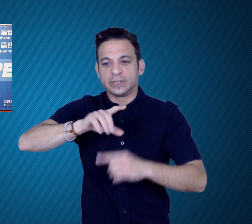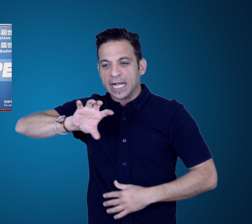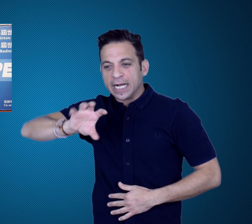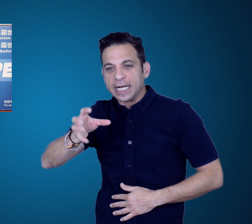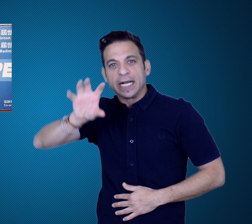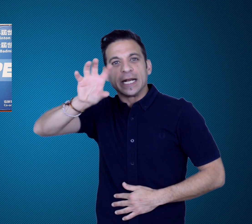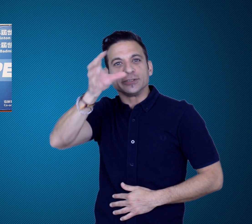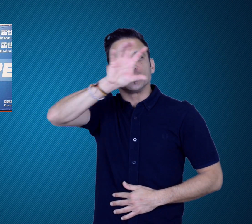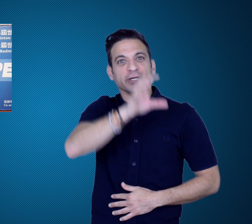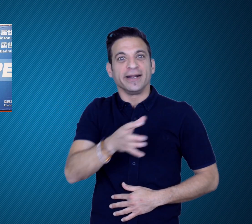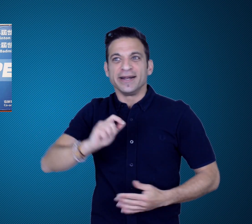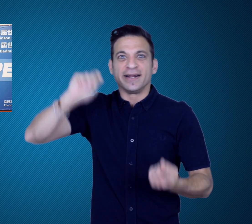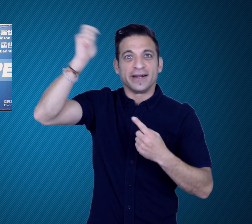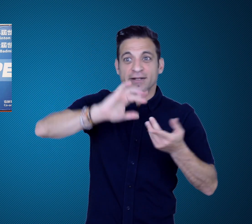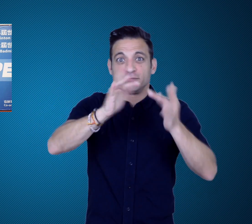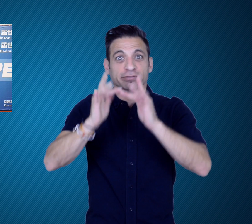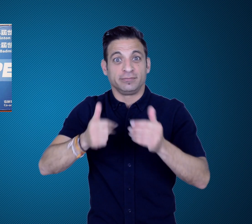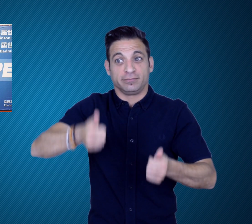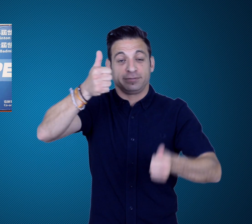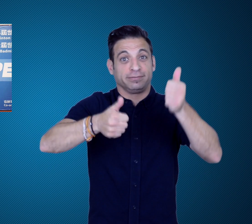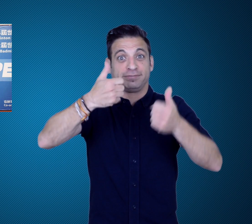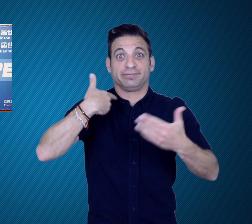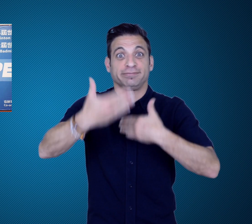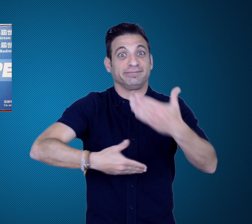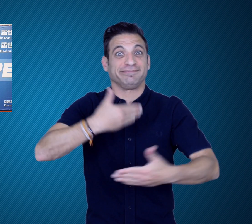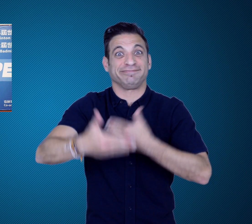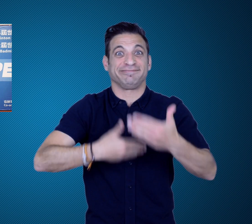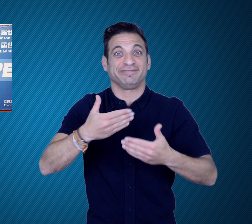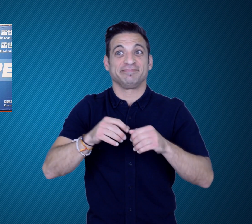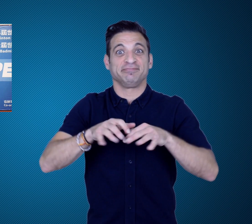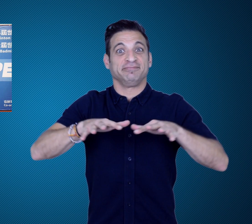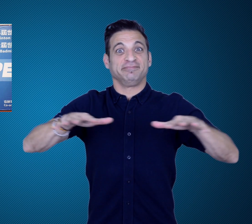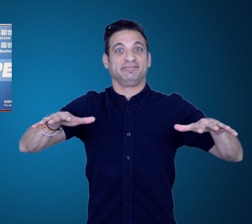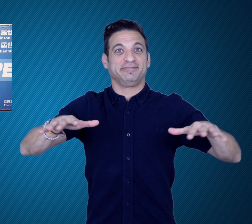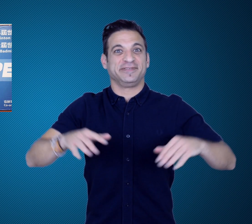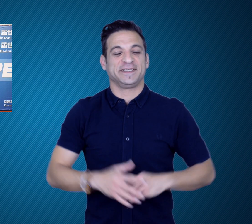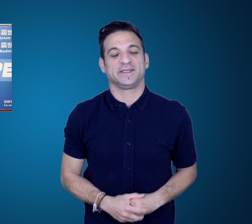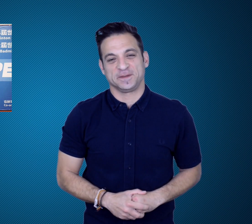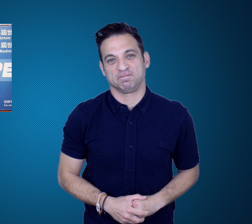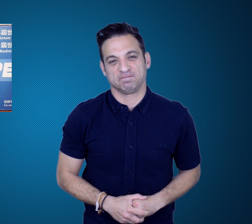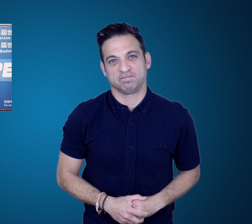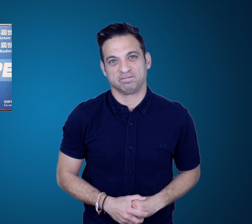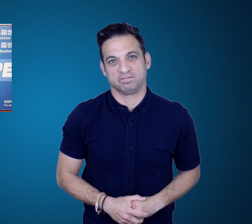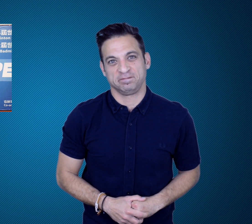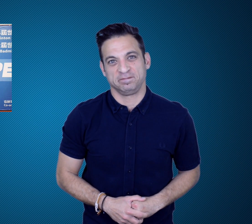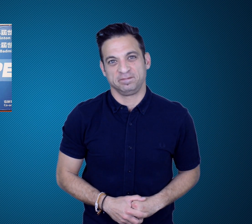and other national and regional competitions.